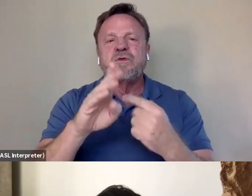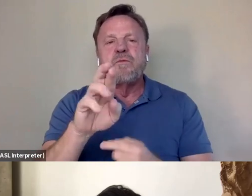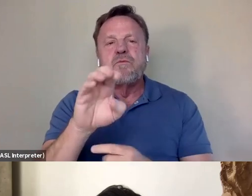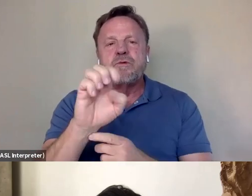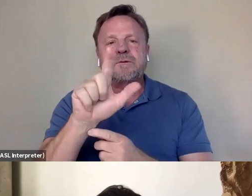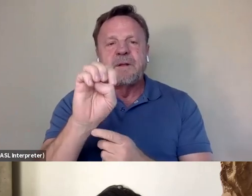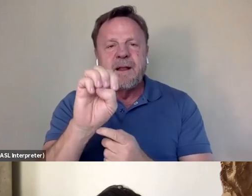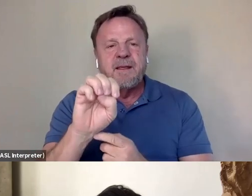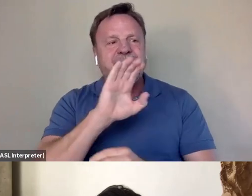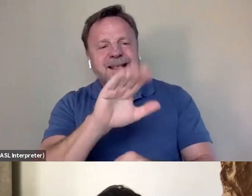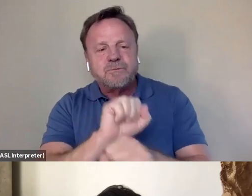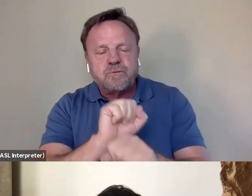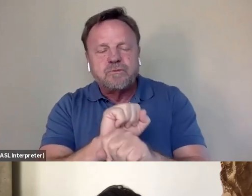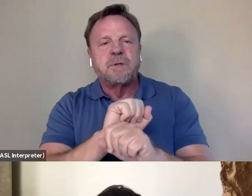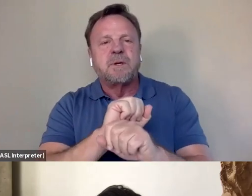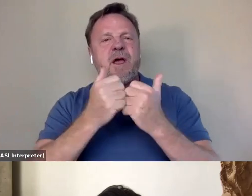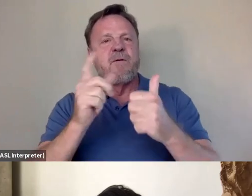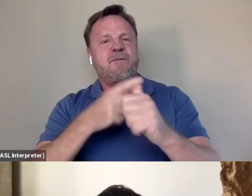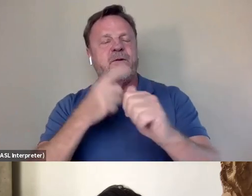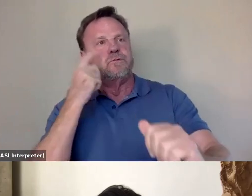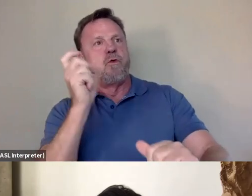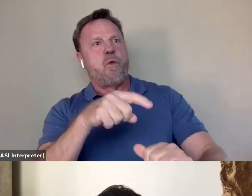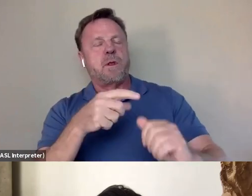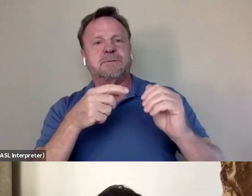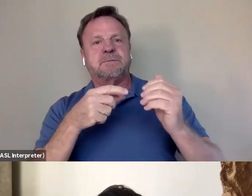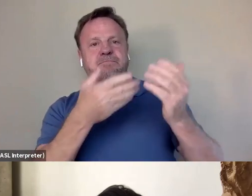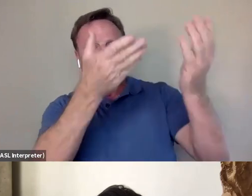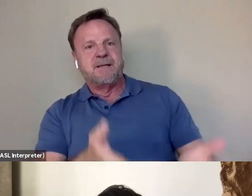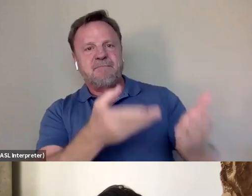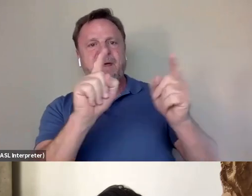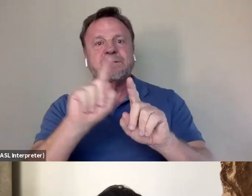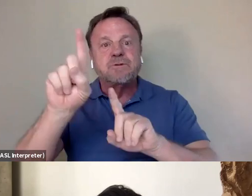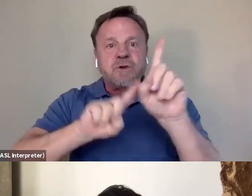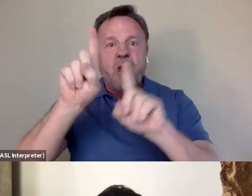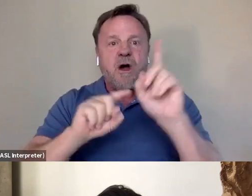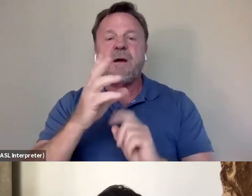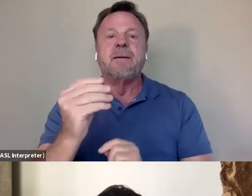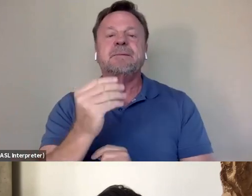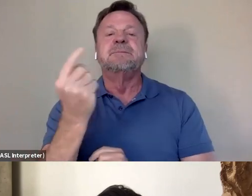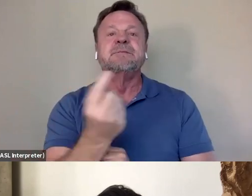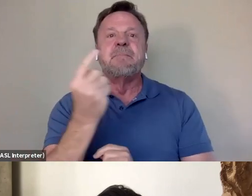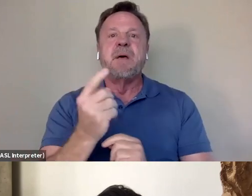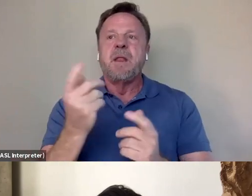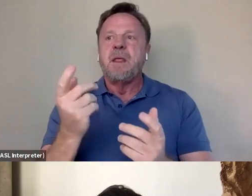and sort of when you first took notice of him as a star and as somebody worthy of a deeper look.